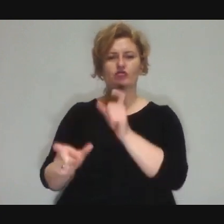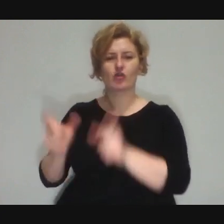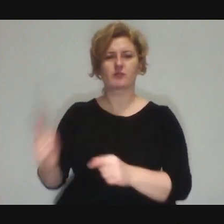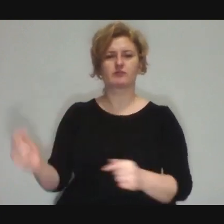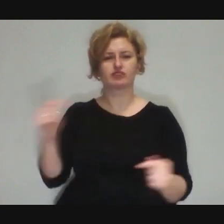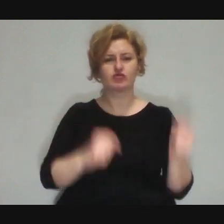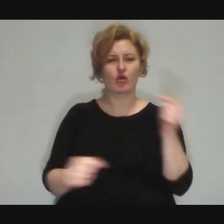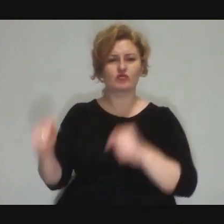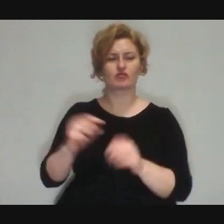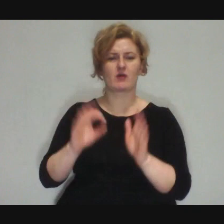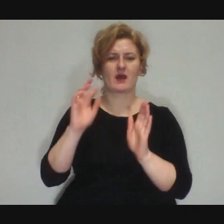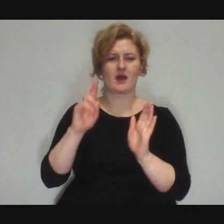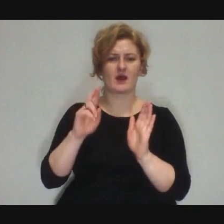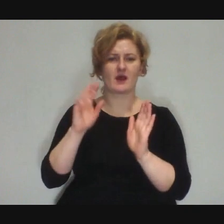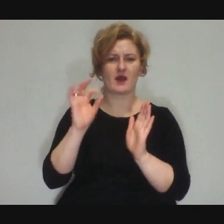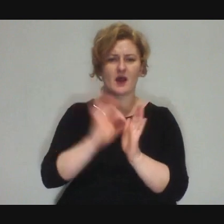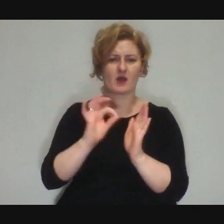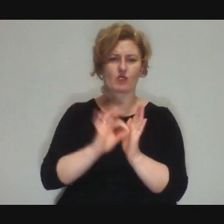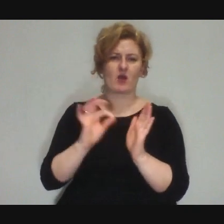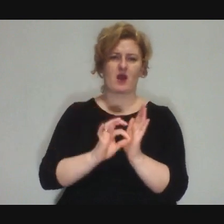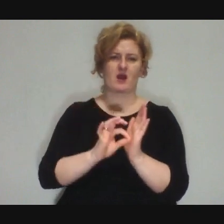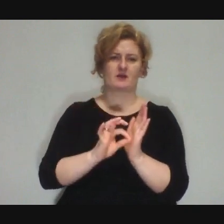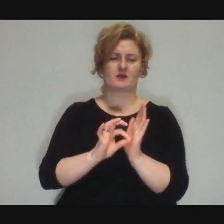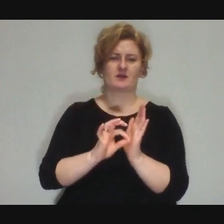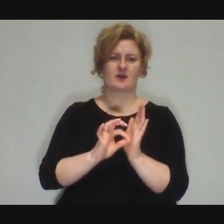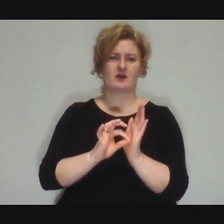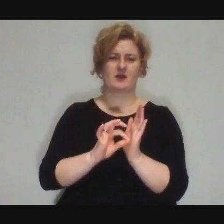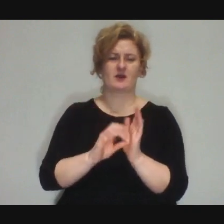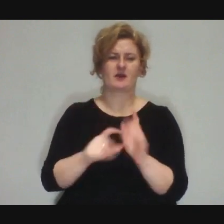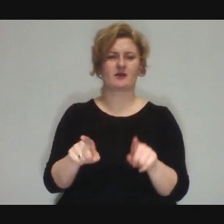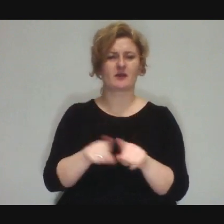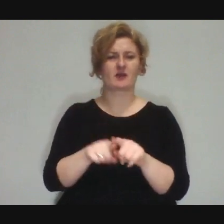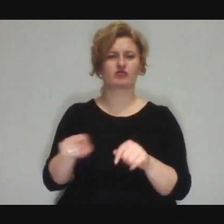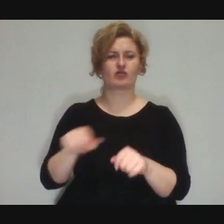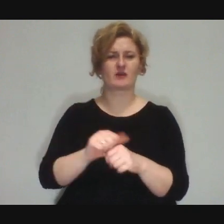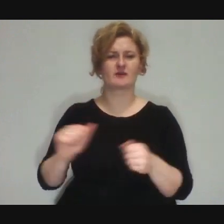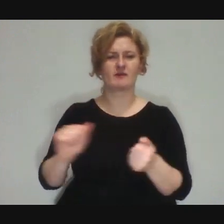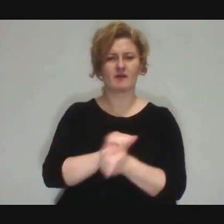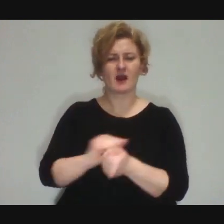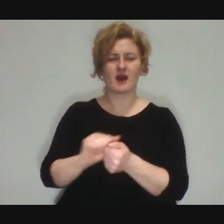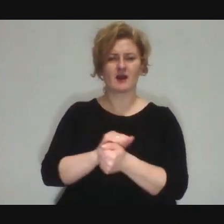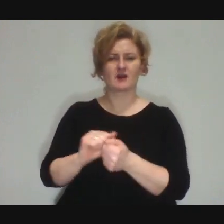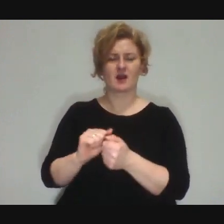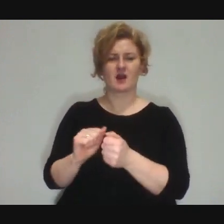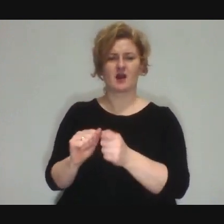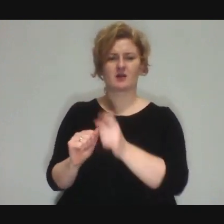This struggle is also with their peers, who also have their own interesting alternatives,